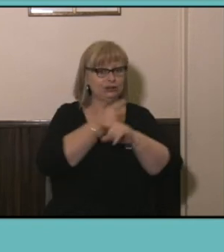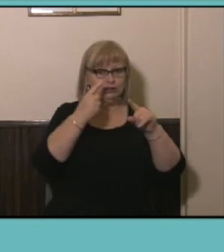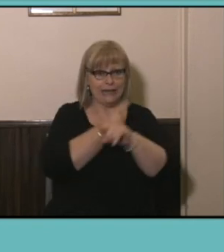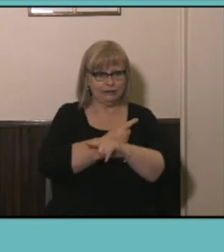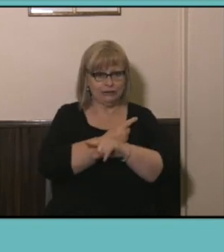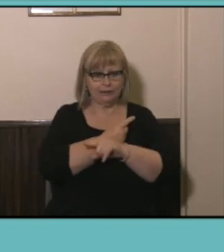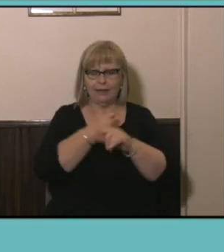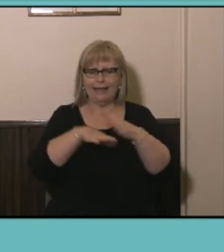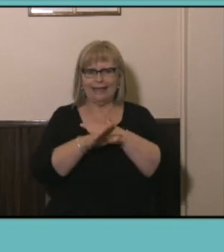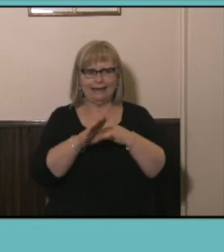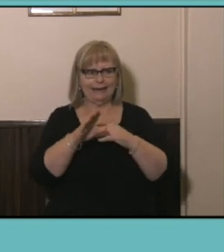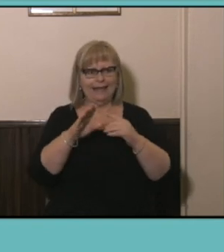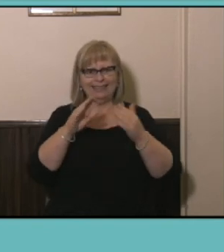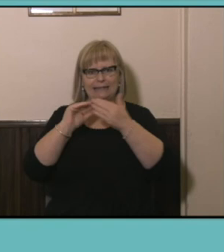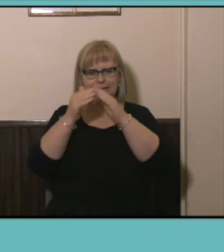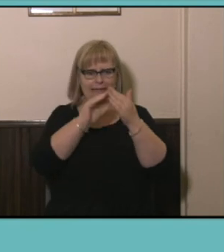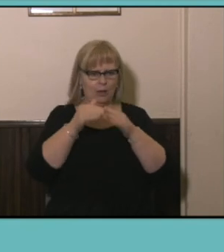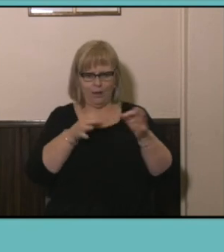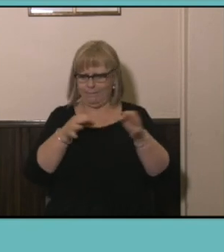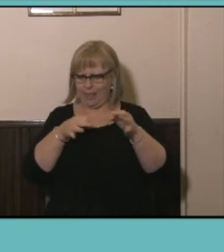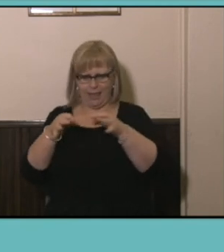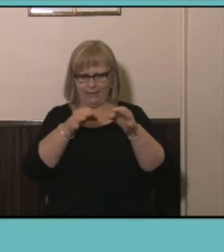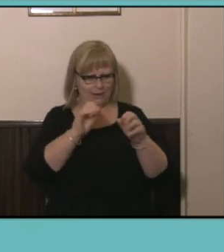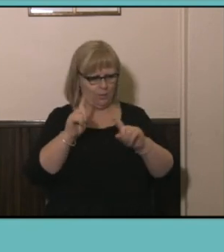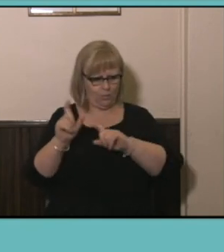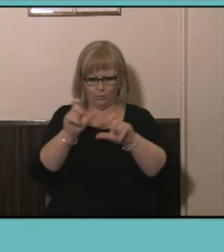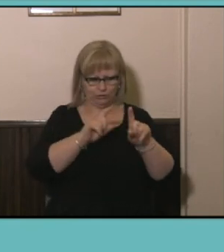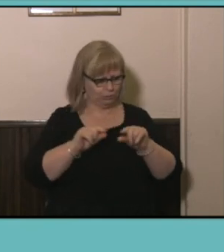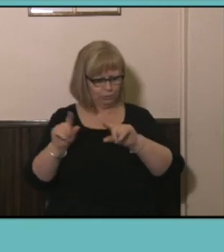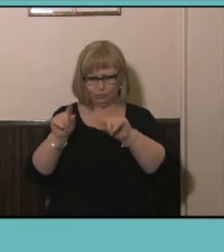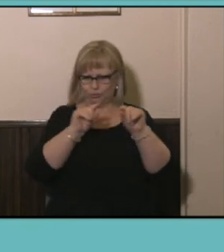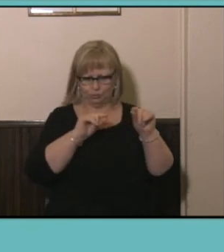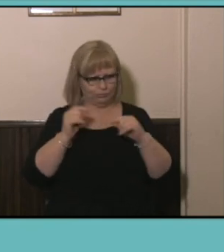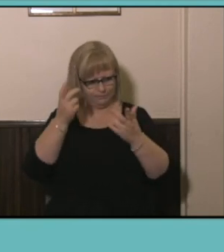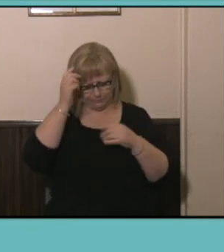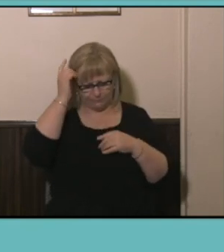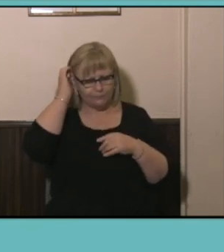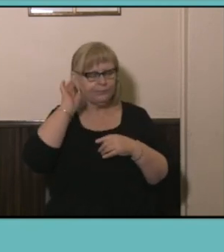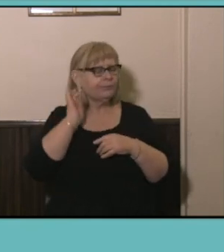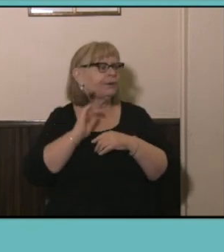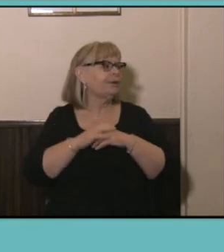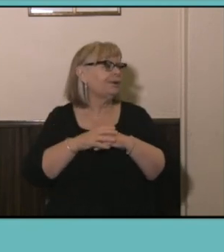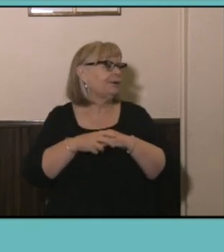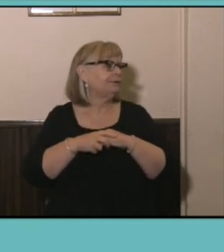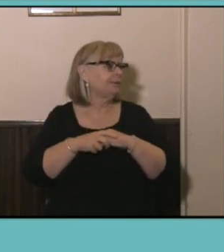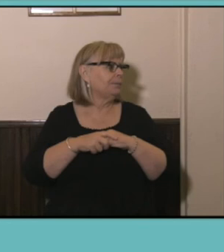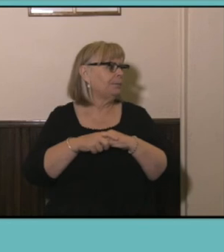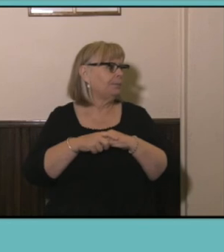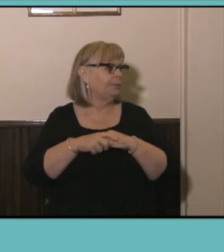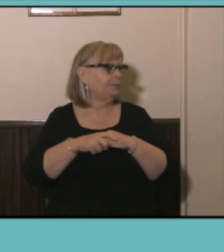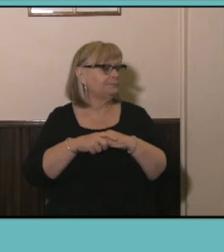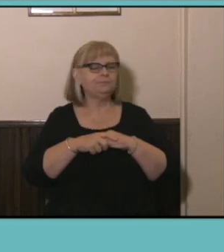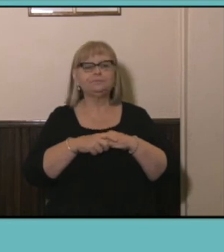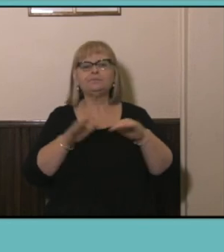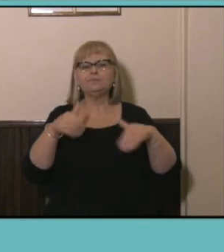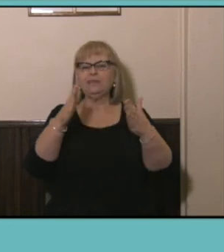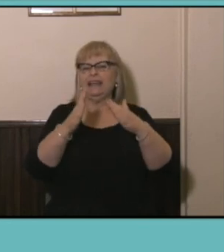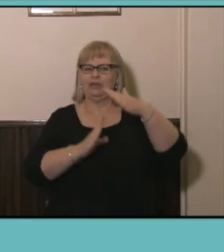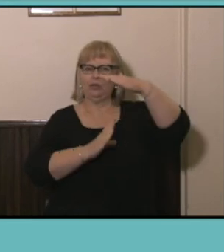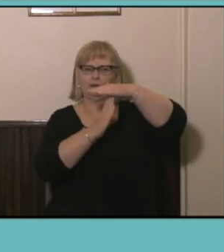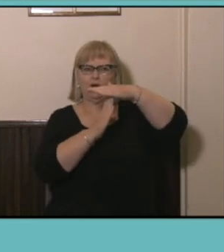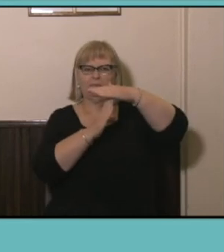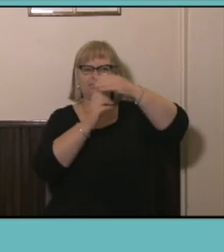and town planning. To just give you the top level findings there's a lot more